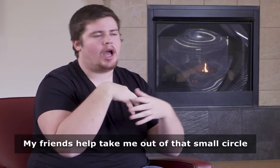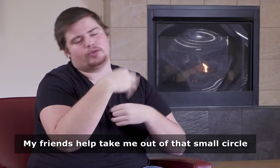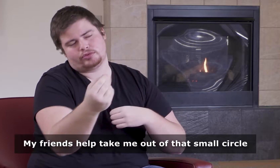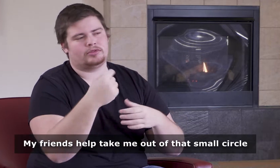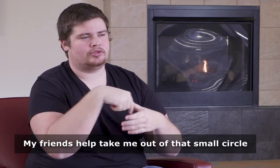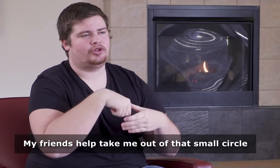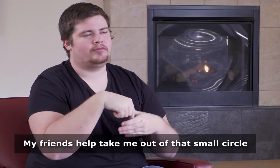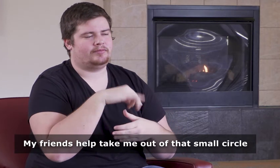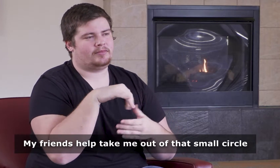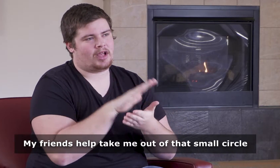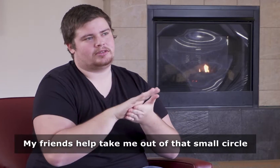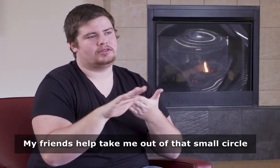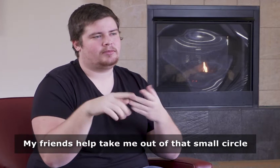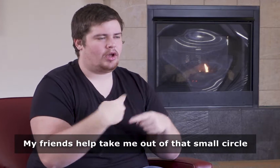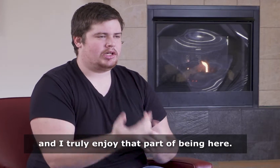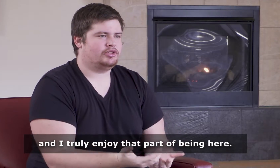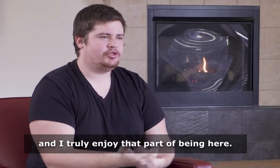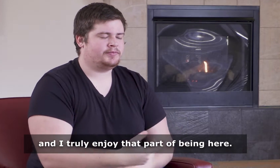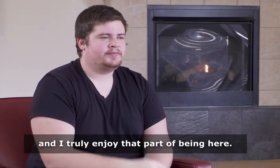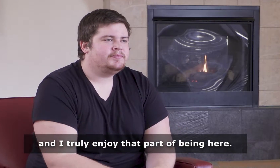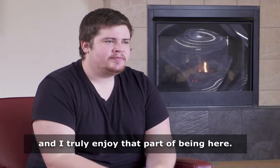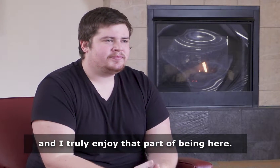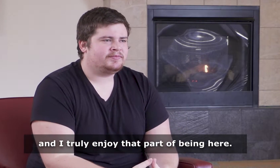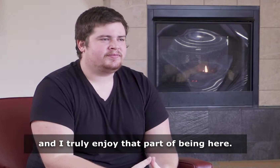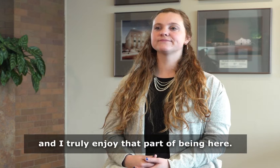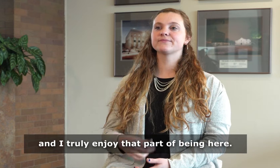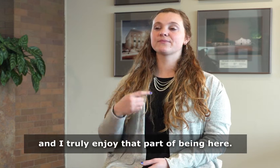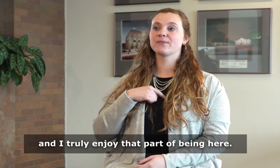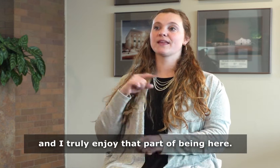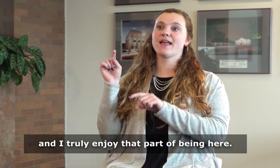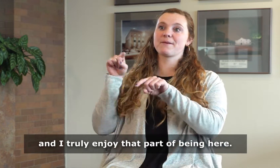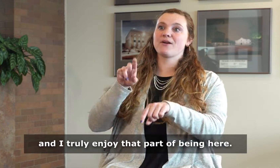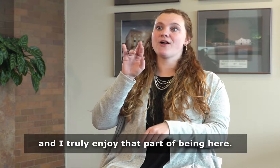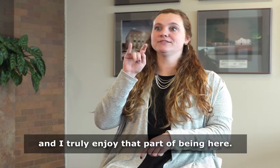My friends help take me out of that small circle and I truly enjoy that part of being here.